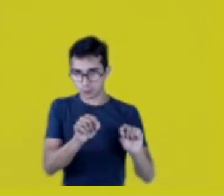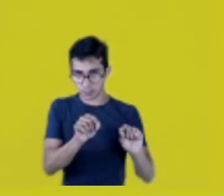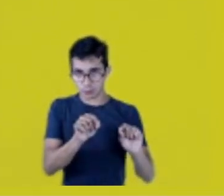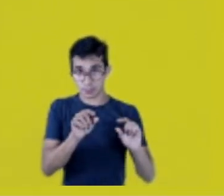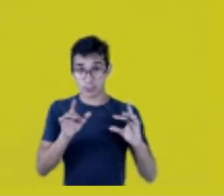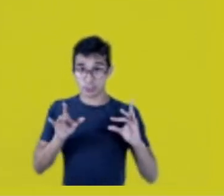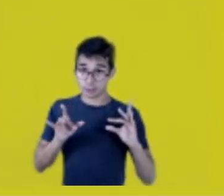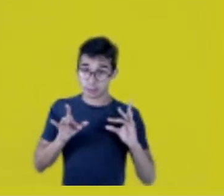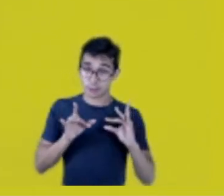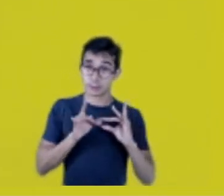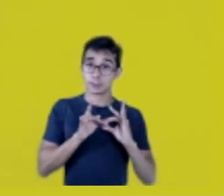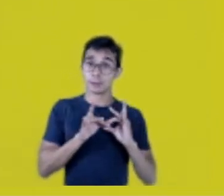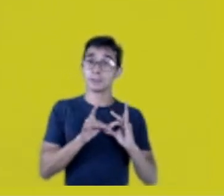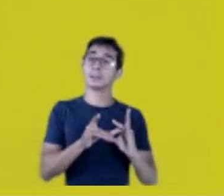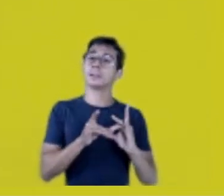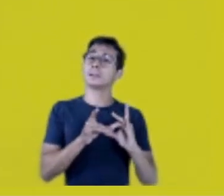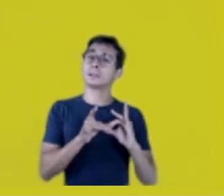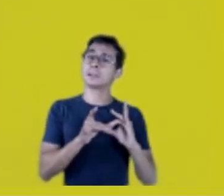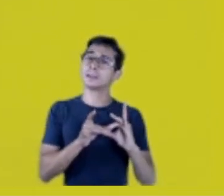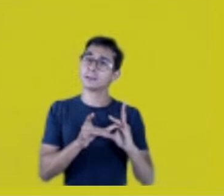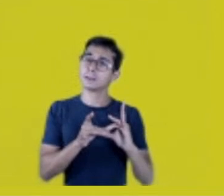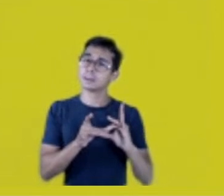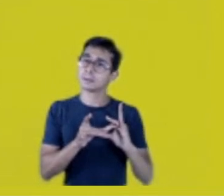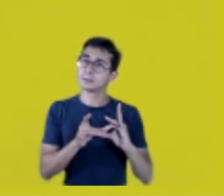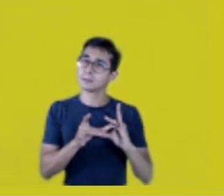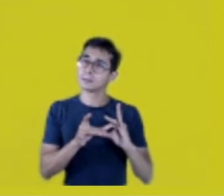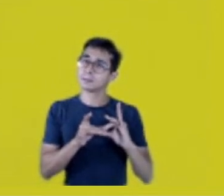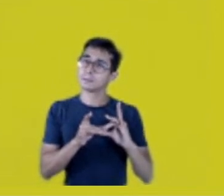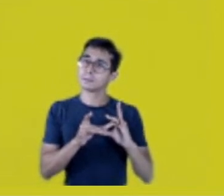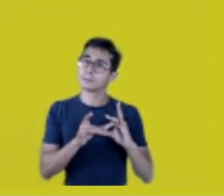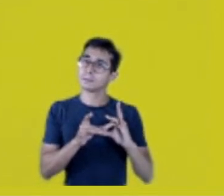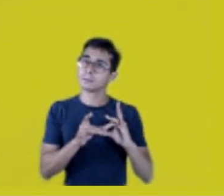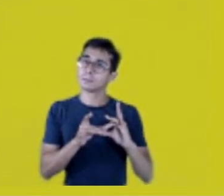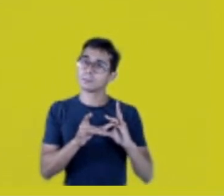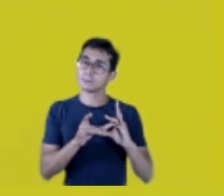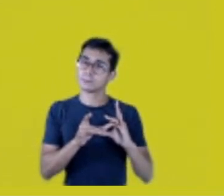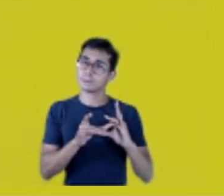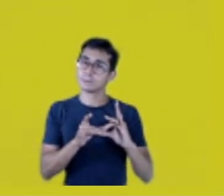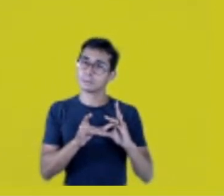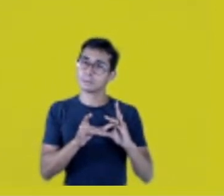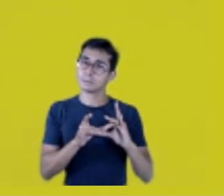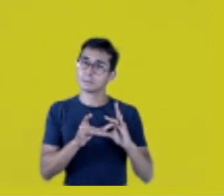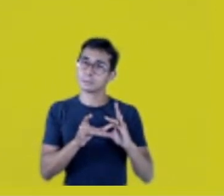by this colonizing place.